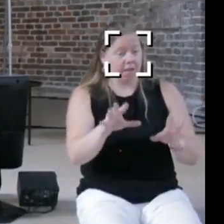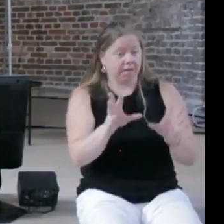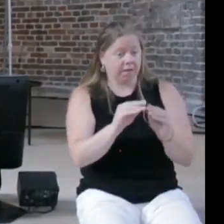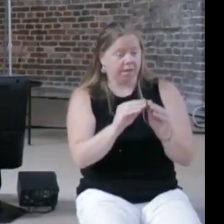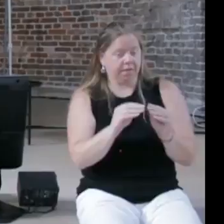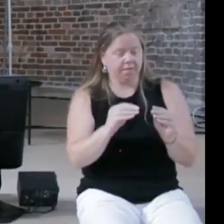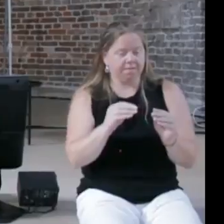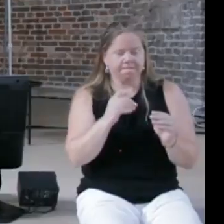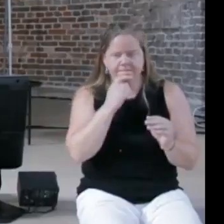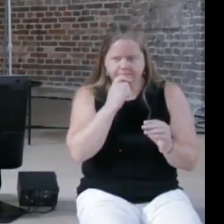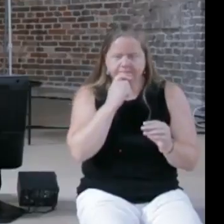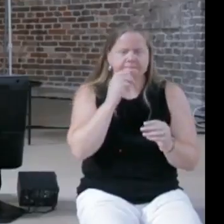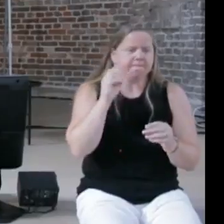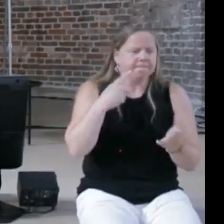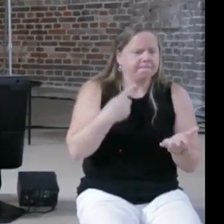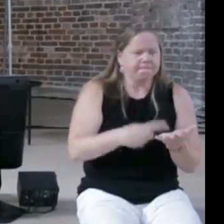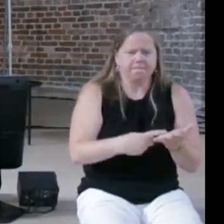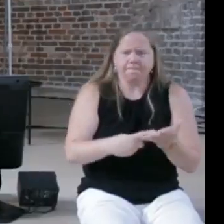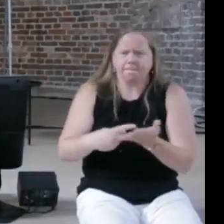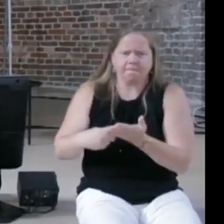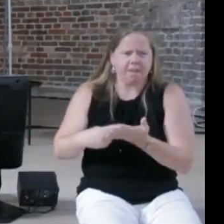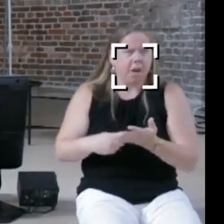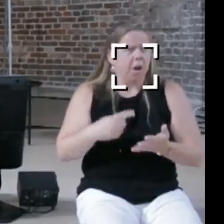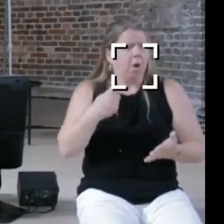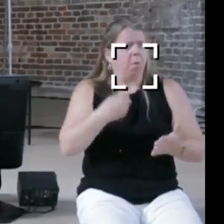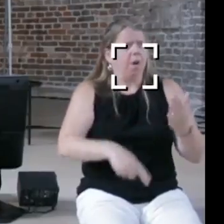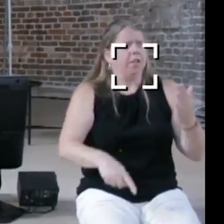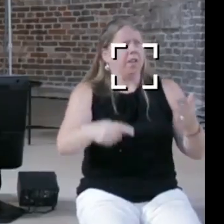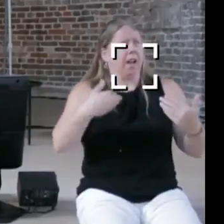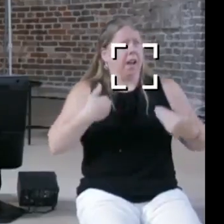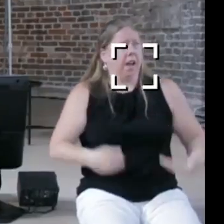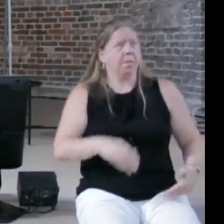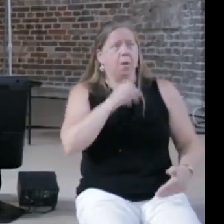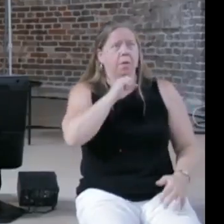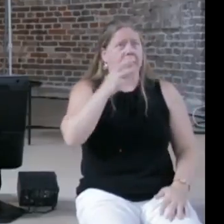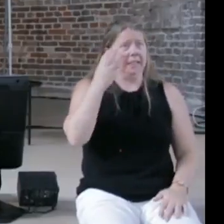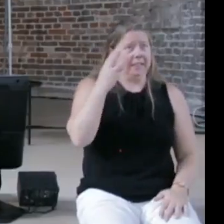is actually most likely to kill me as a 16 year old girl in Germany, and then we talked